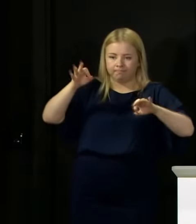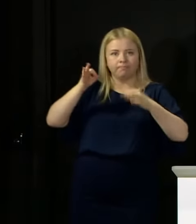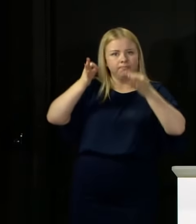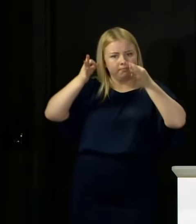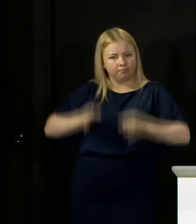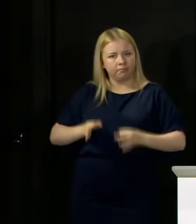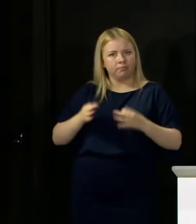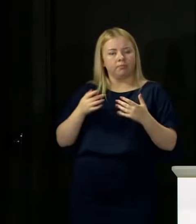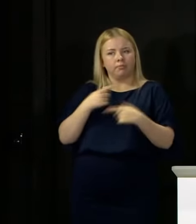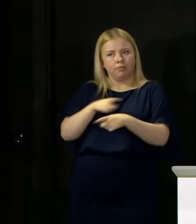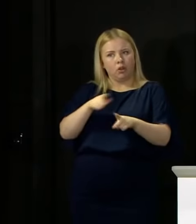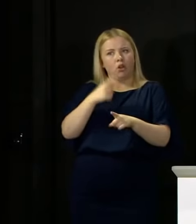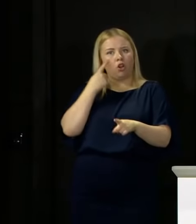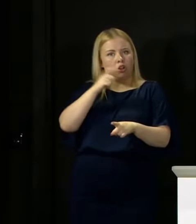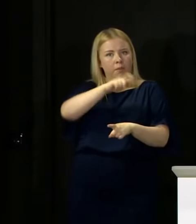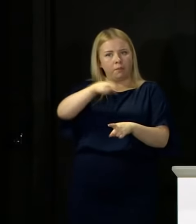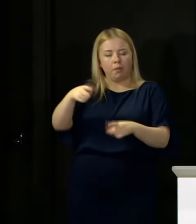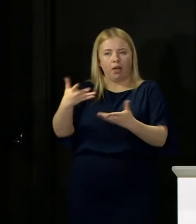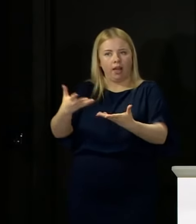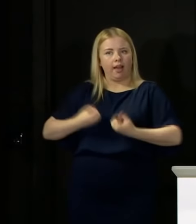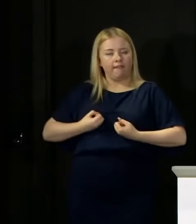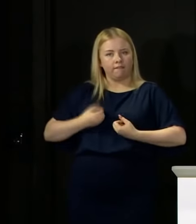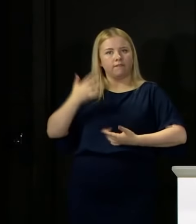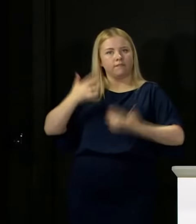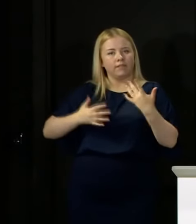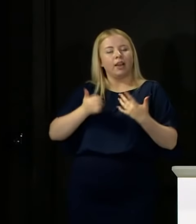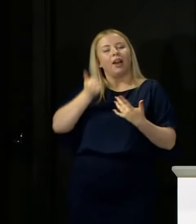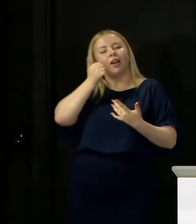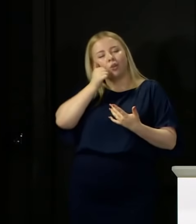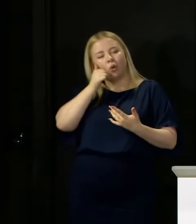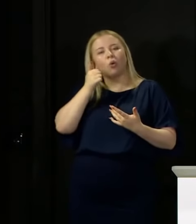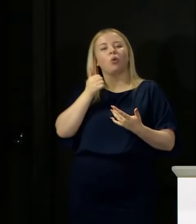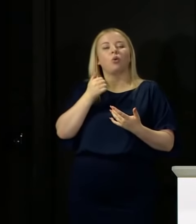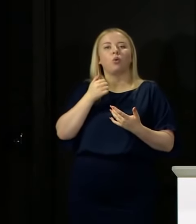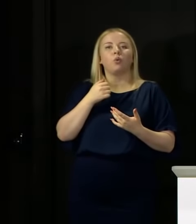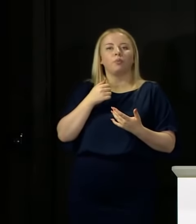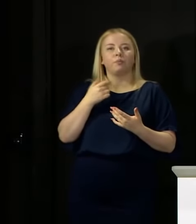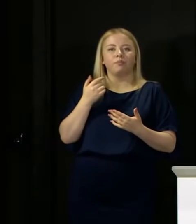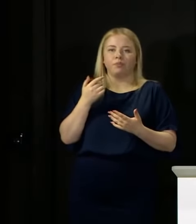person, and I believe this is the case, notwithstanding the points about the availability of appeals